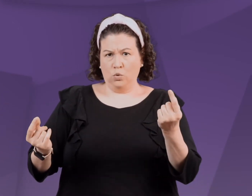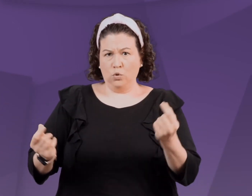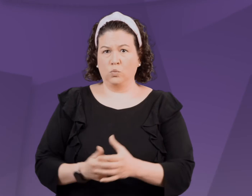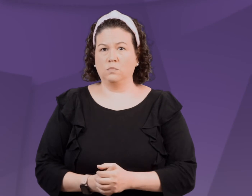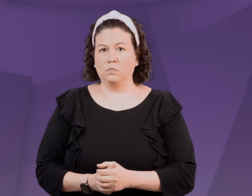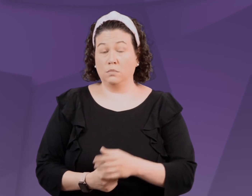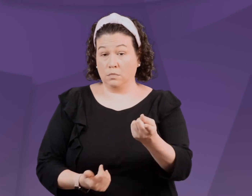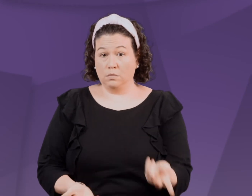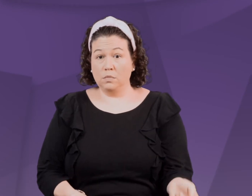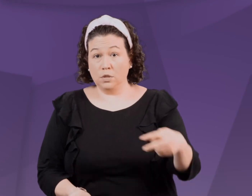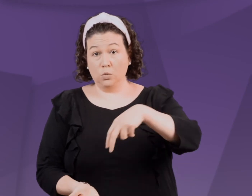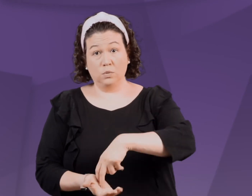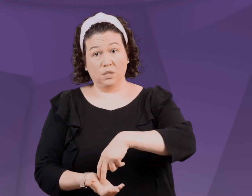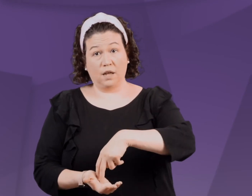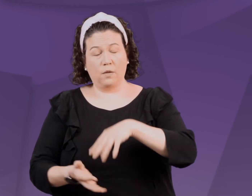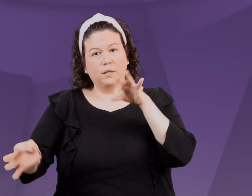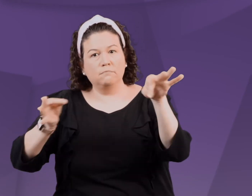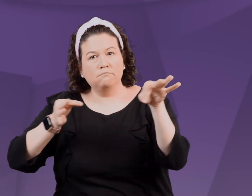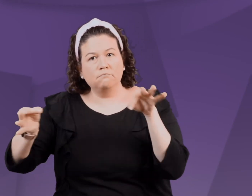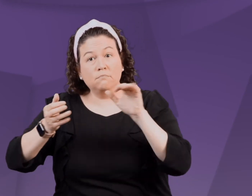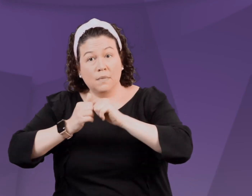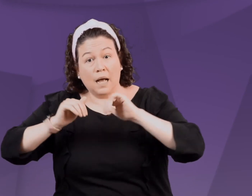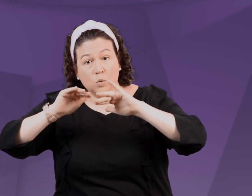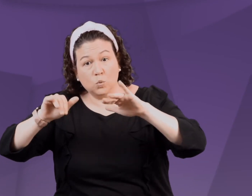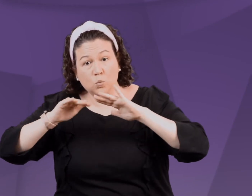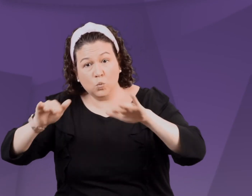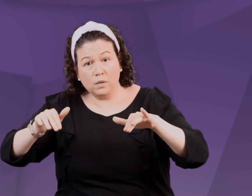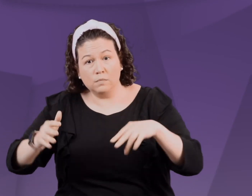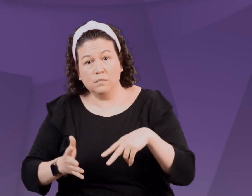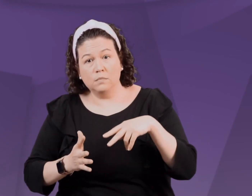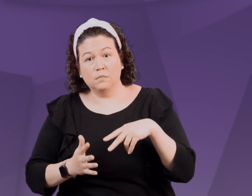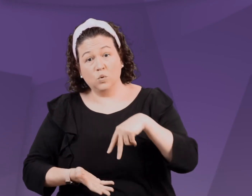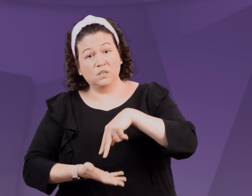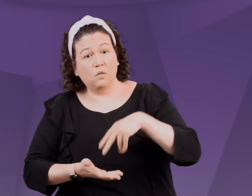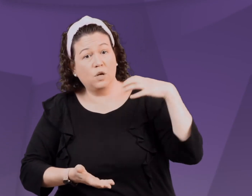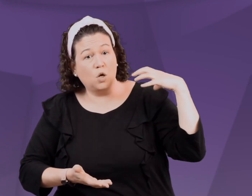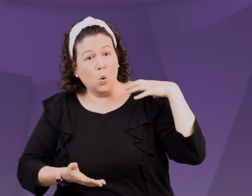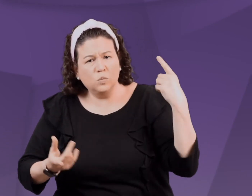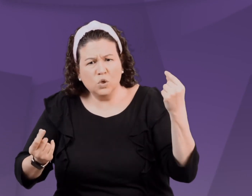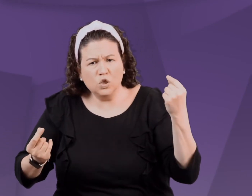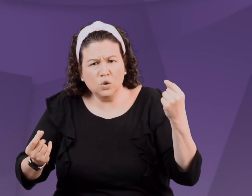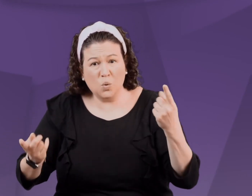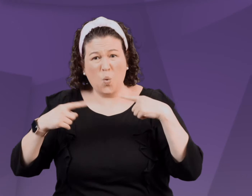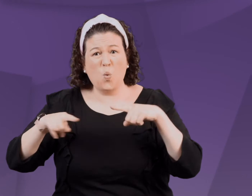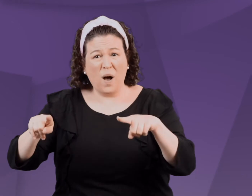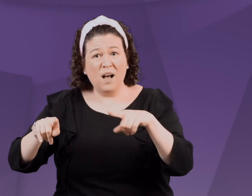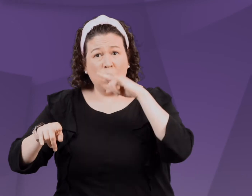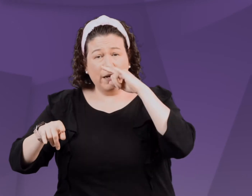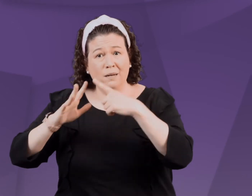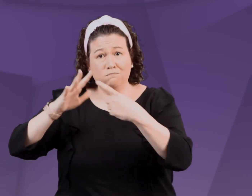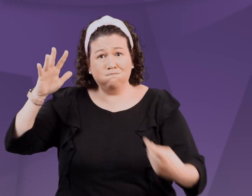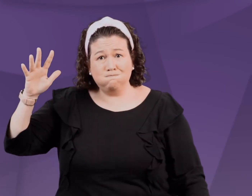What would you do? Would you get up, stand there, and start explaining how to swim